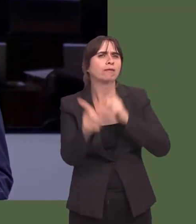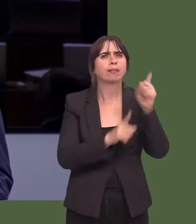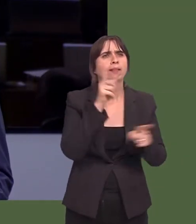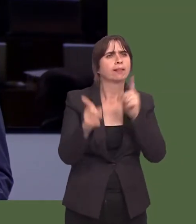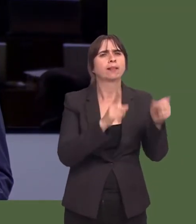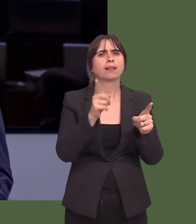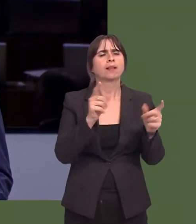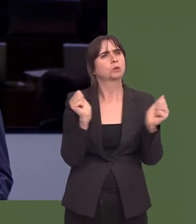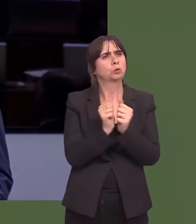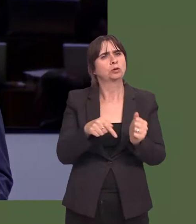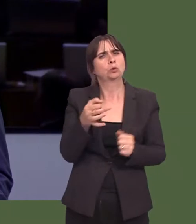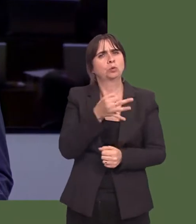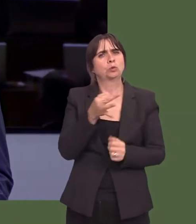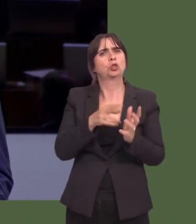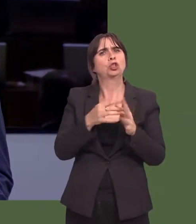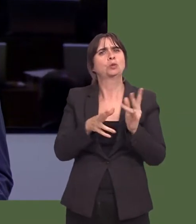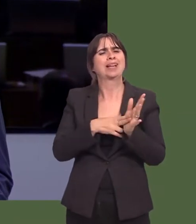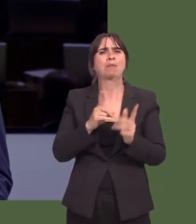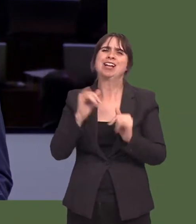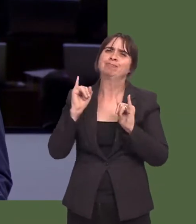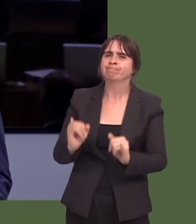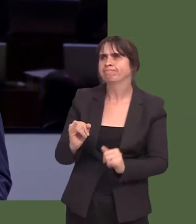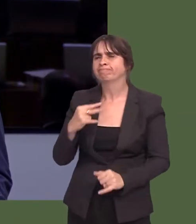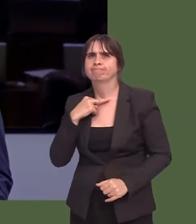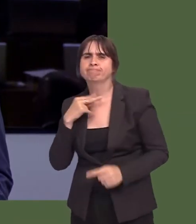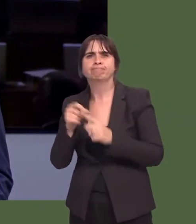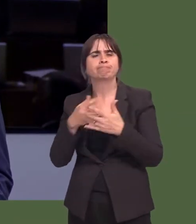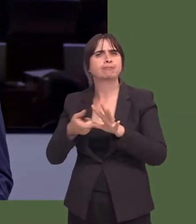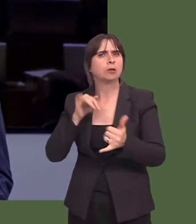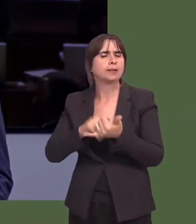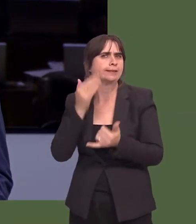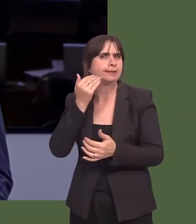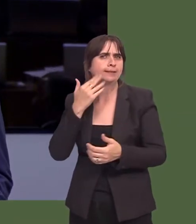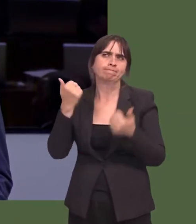Regrettably, Powys County Council were recently unsuccessful in securing funding from the